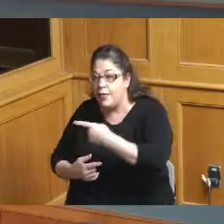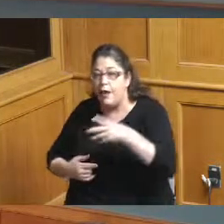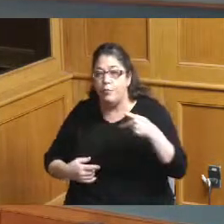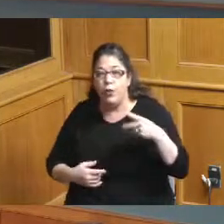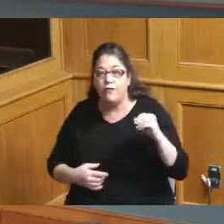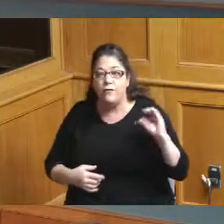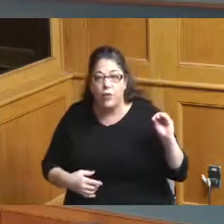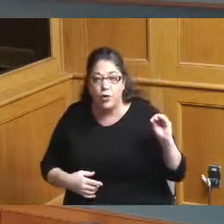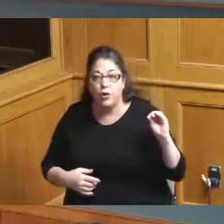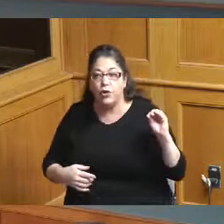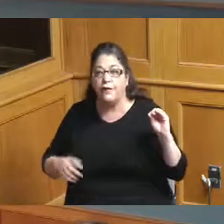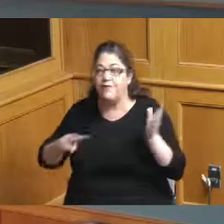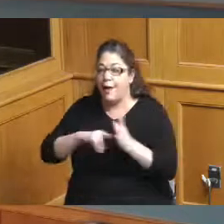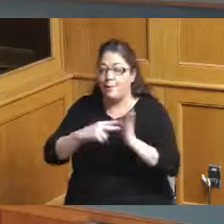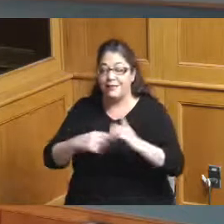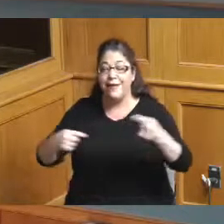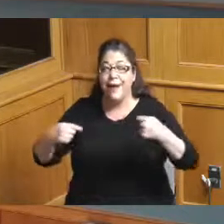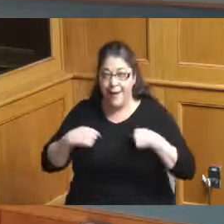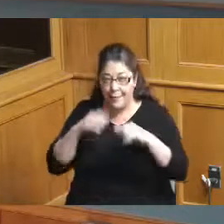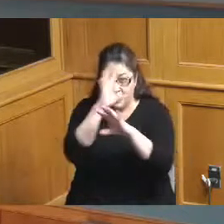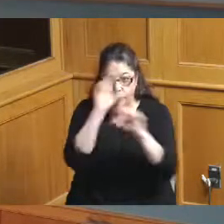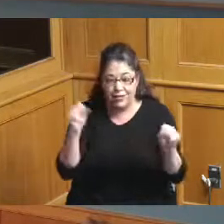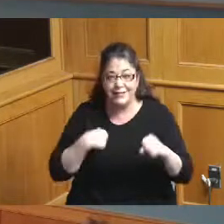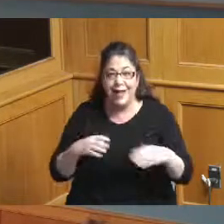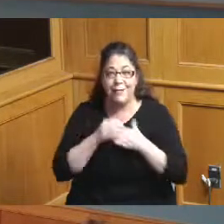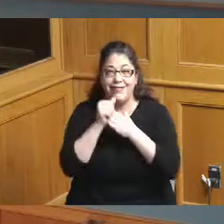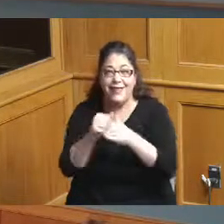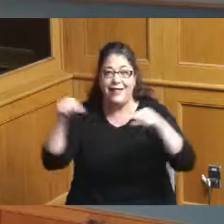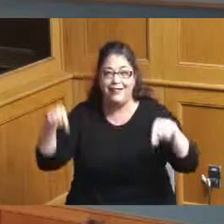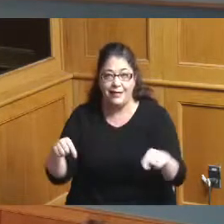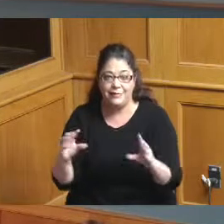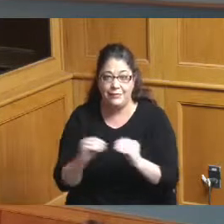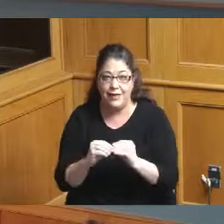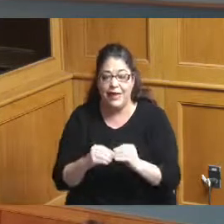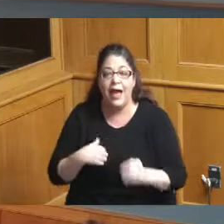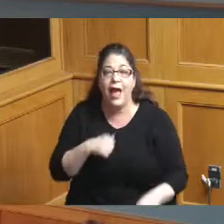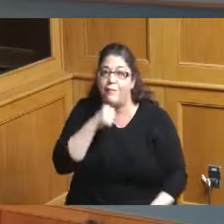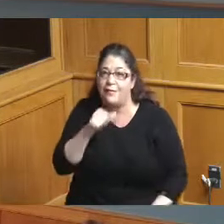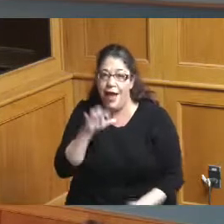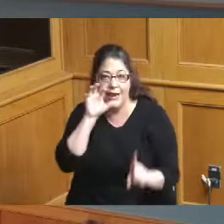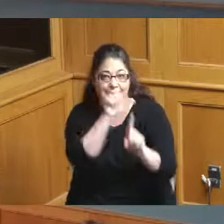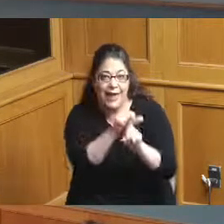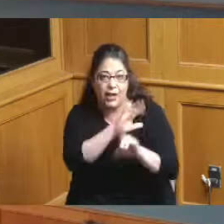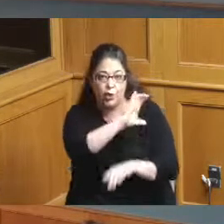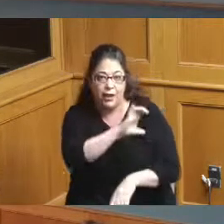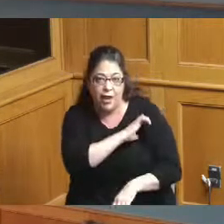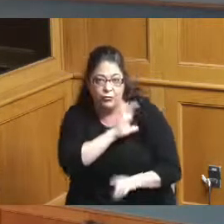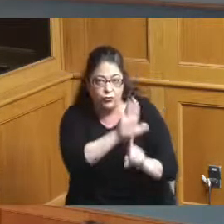is I'm the President and I'm leading this meeting and I am not attacking your character I mean I was